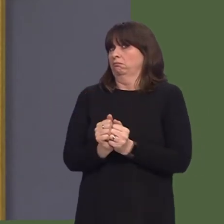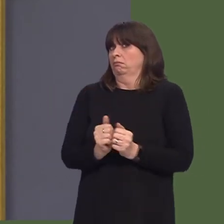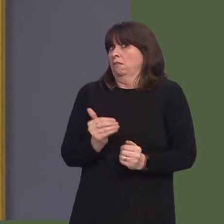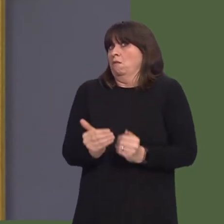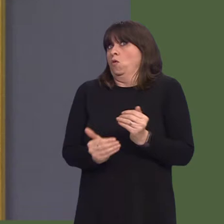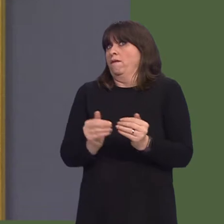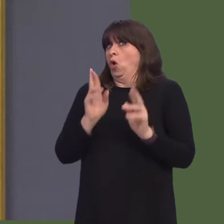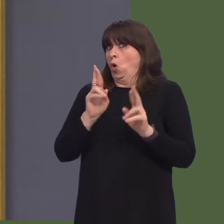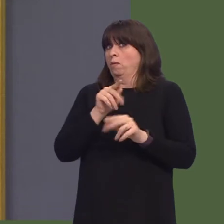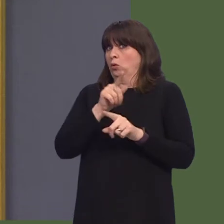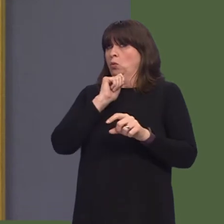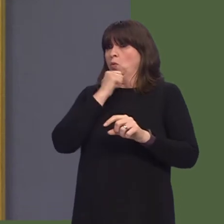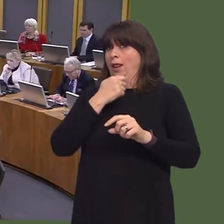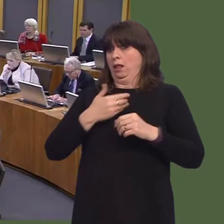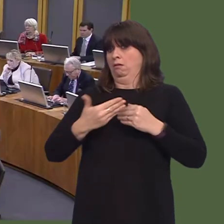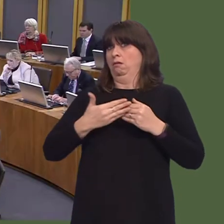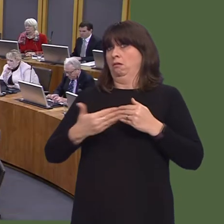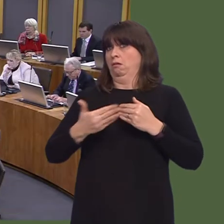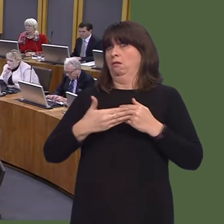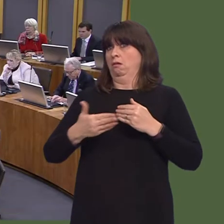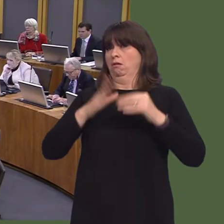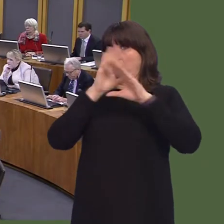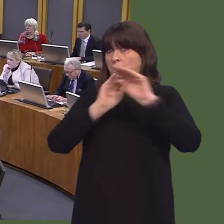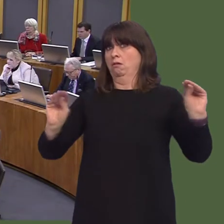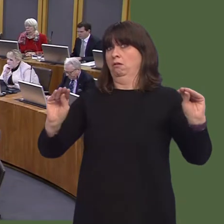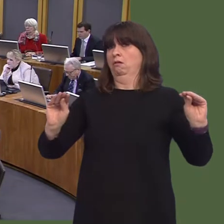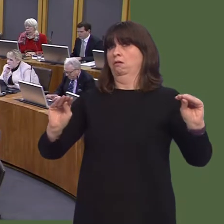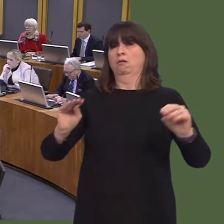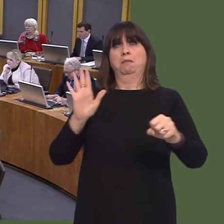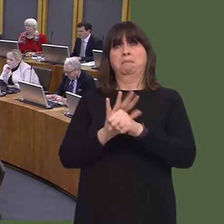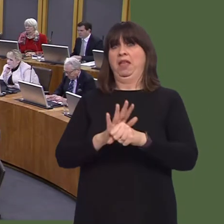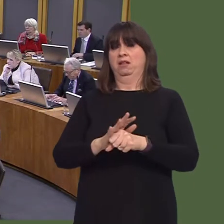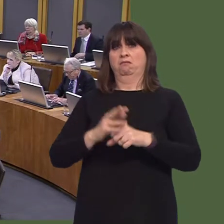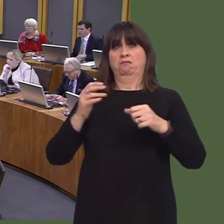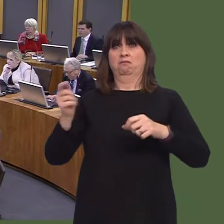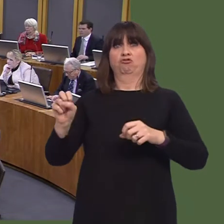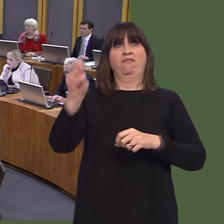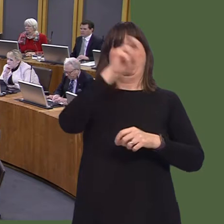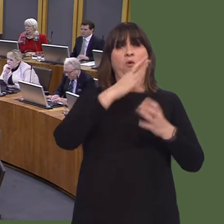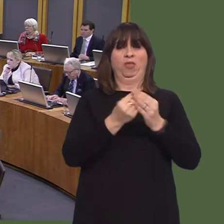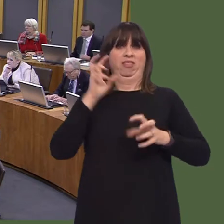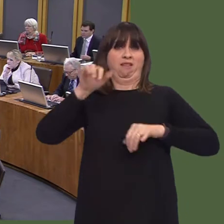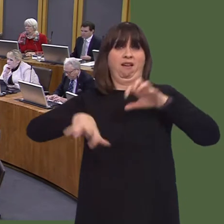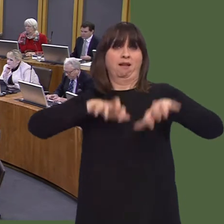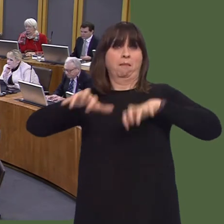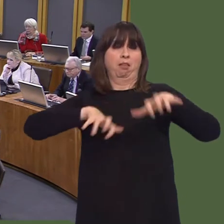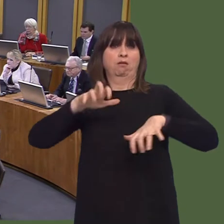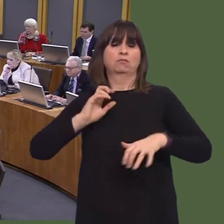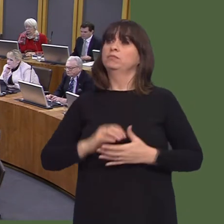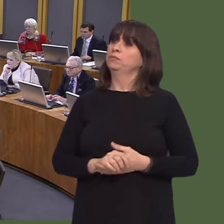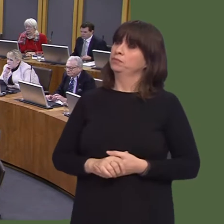we have our commitment to 100,000 all-age apprenticeships in the course of this Assembly.